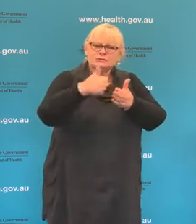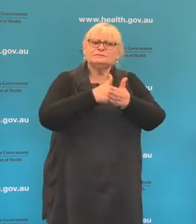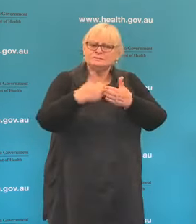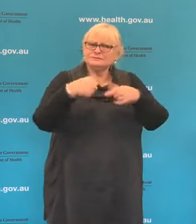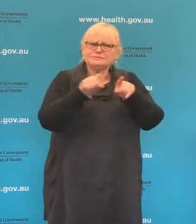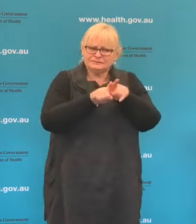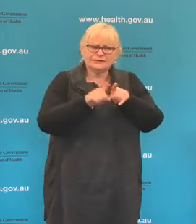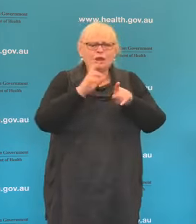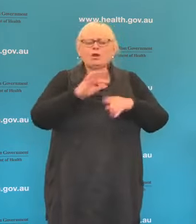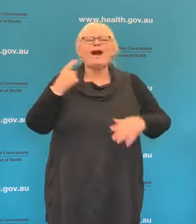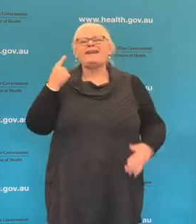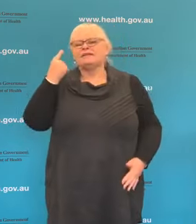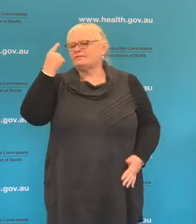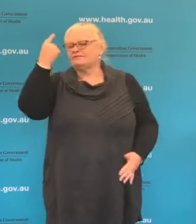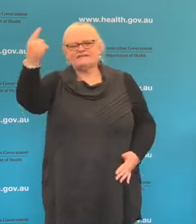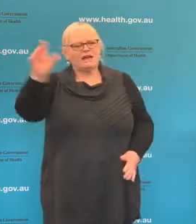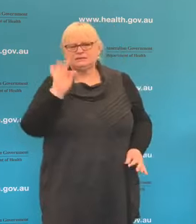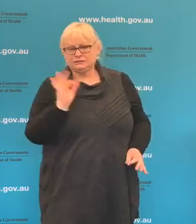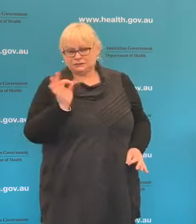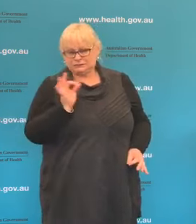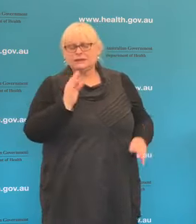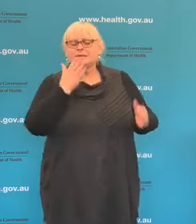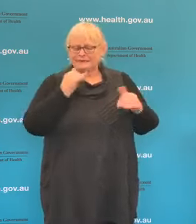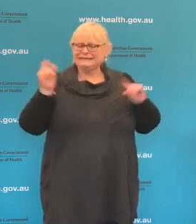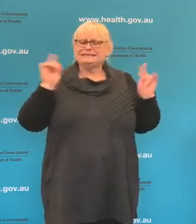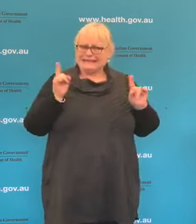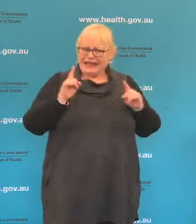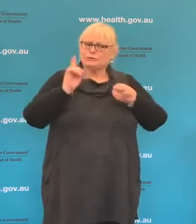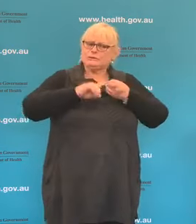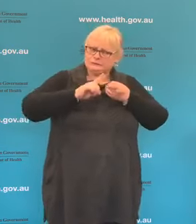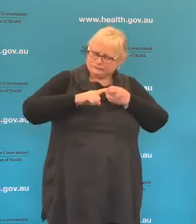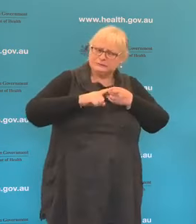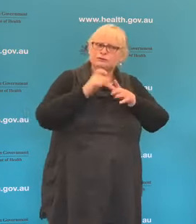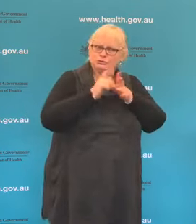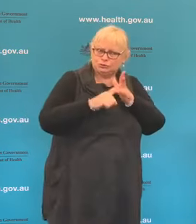off regular health care at this time, that we make sure that we're continuing